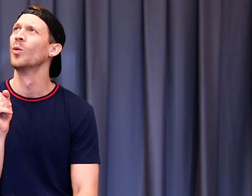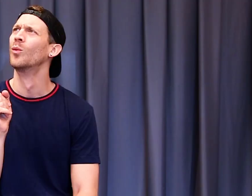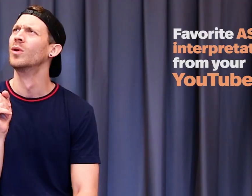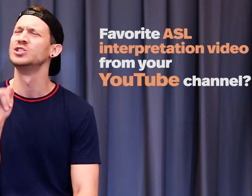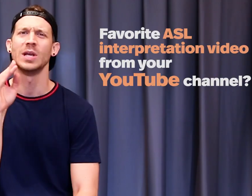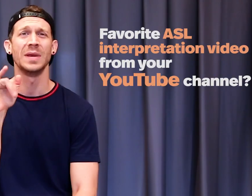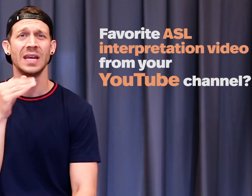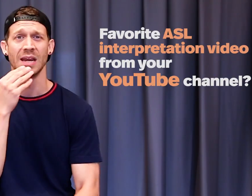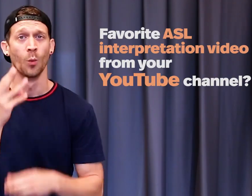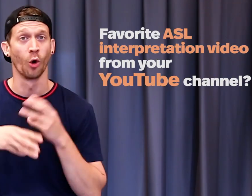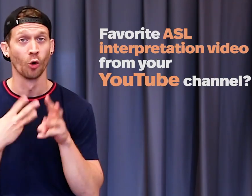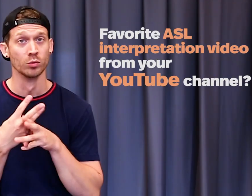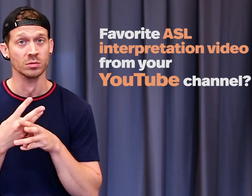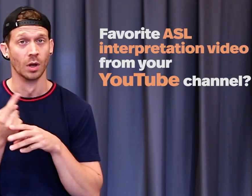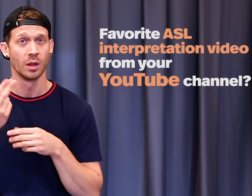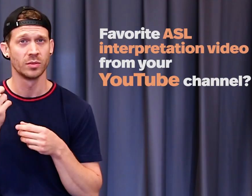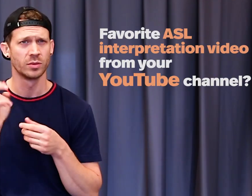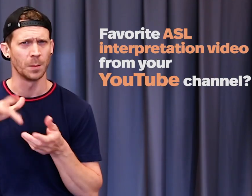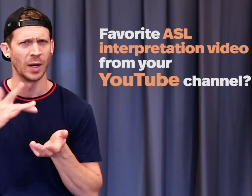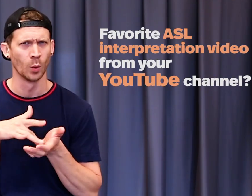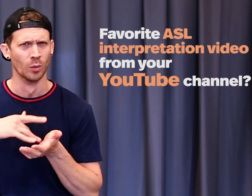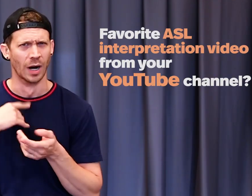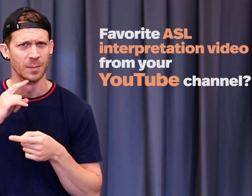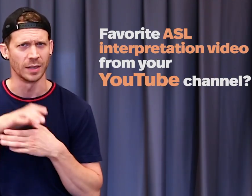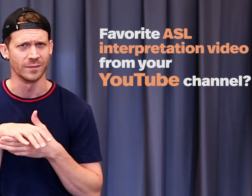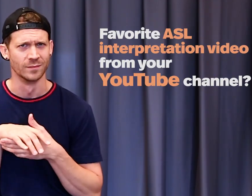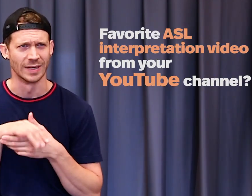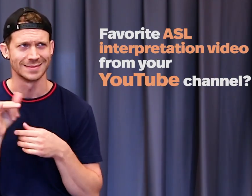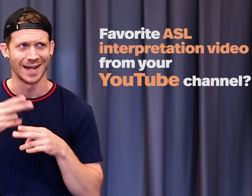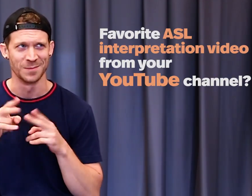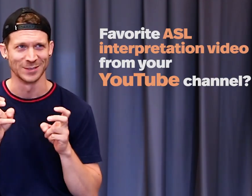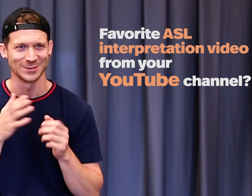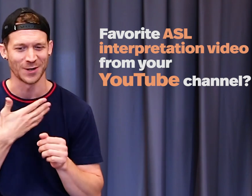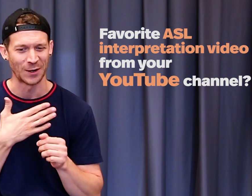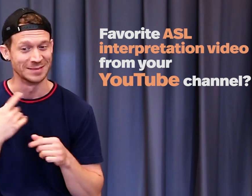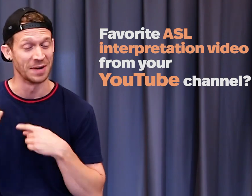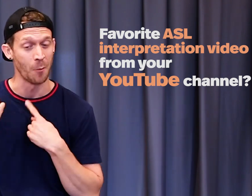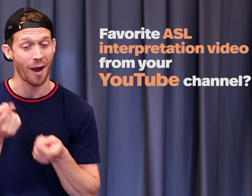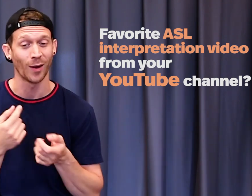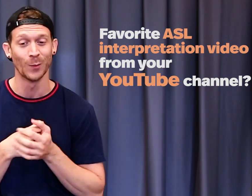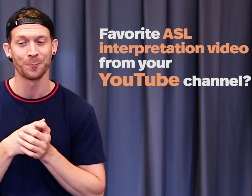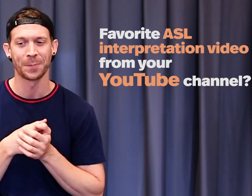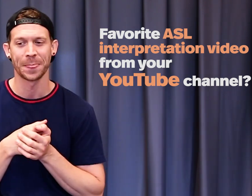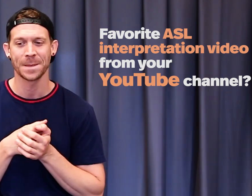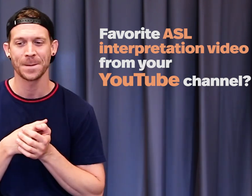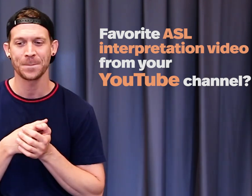Jimmy Eat World. "The Middle." I believe that's the name of the song. It's been awhile.